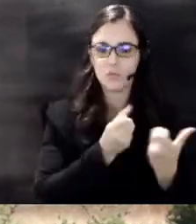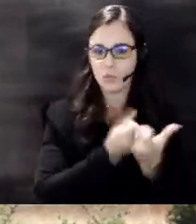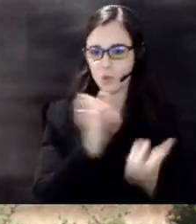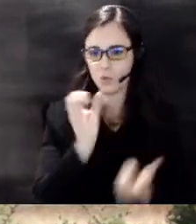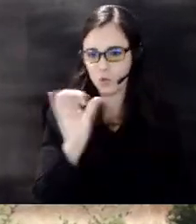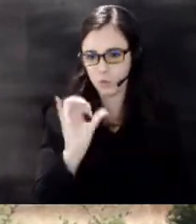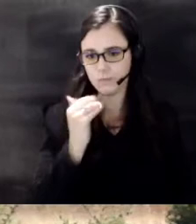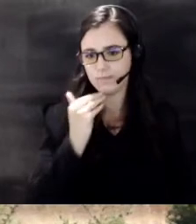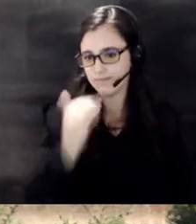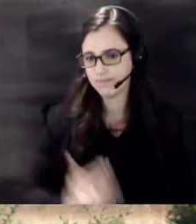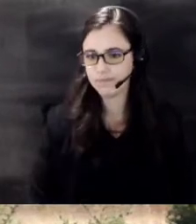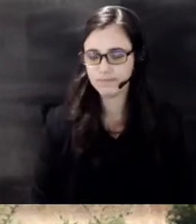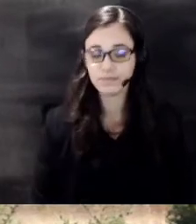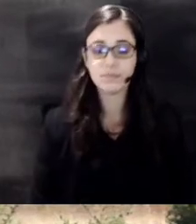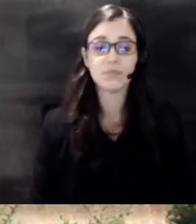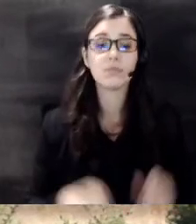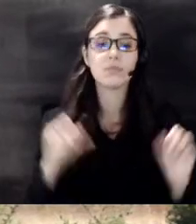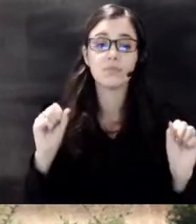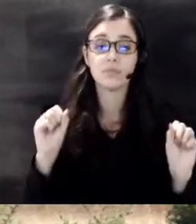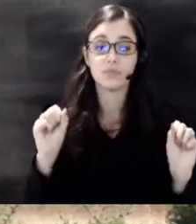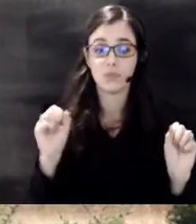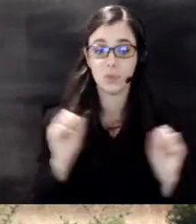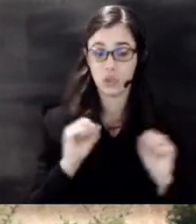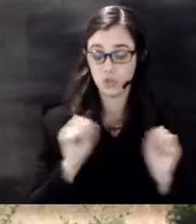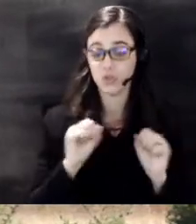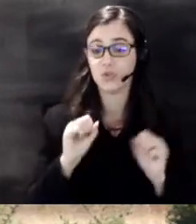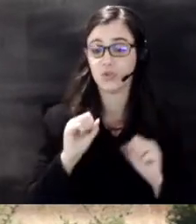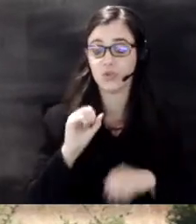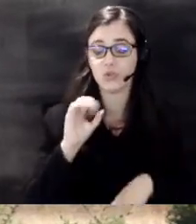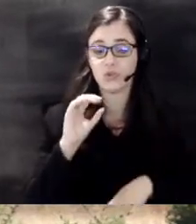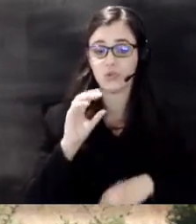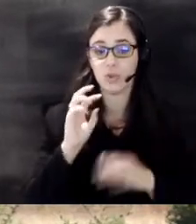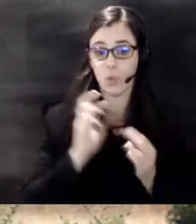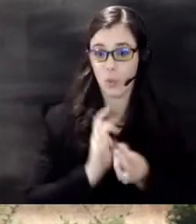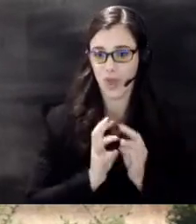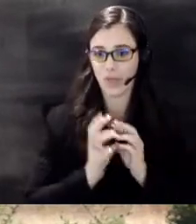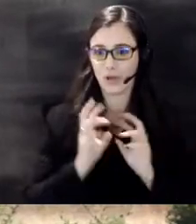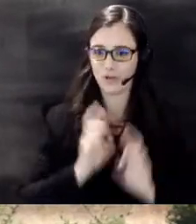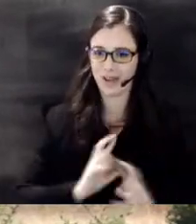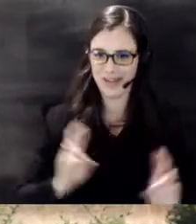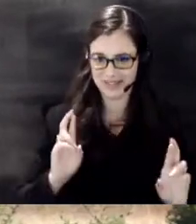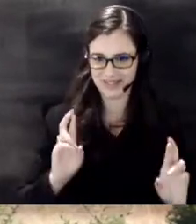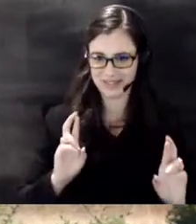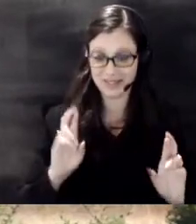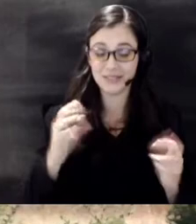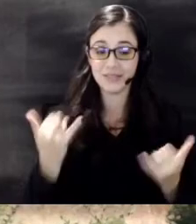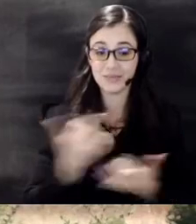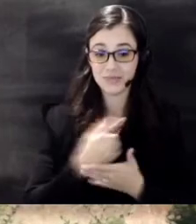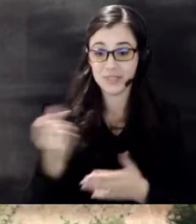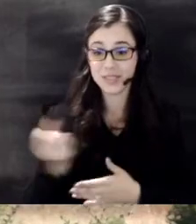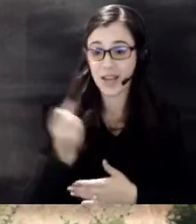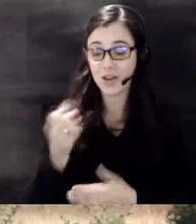so the winter ready winter weather Readiness so this Saturday October 8th please join us